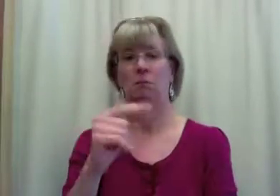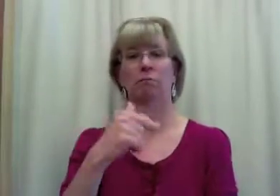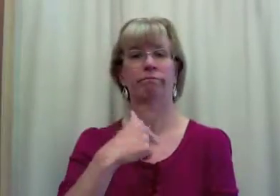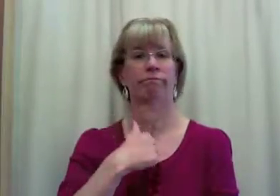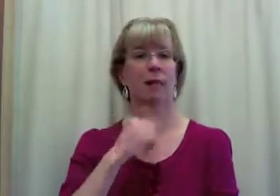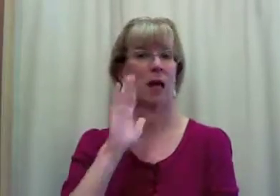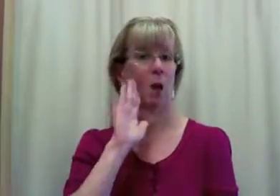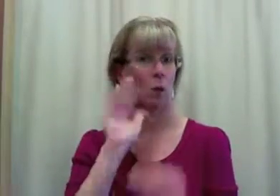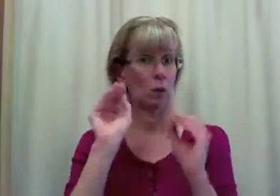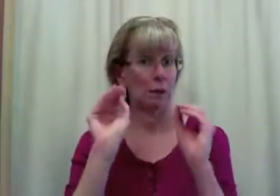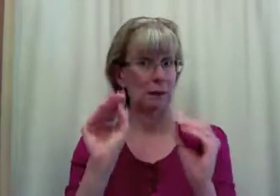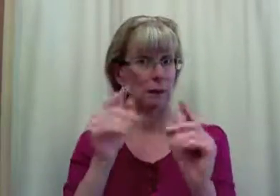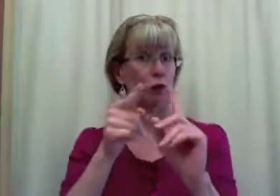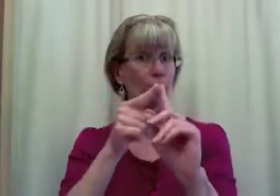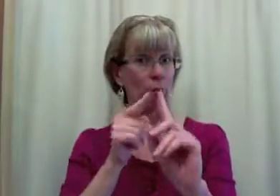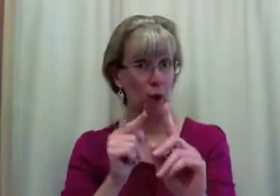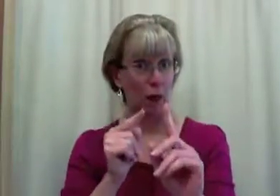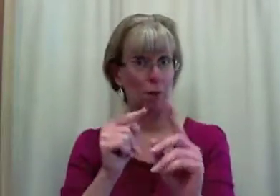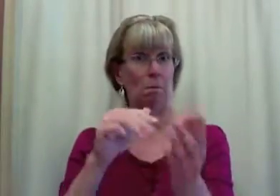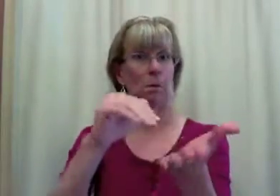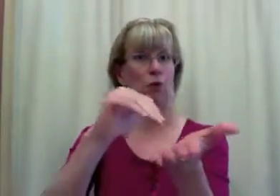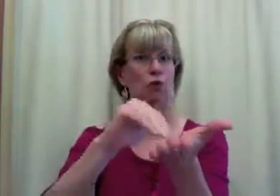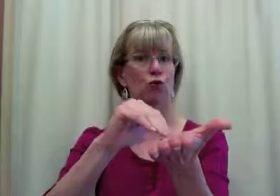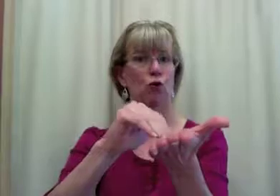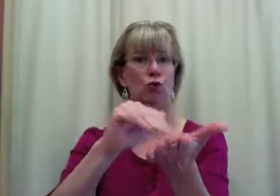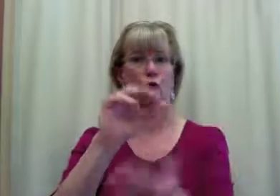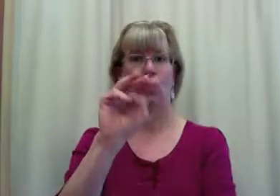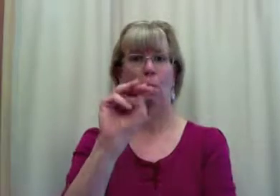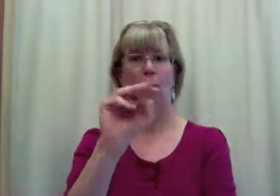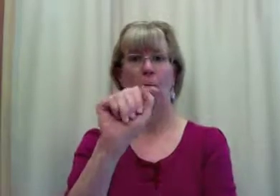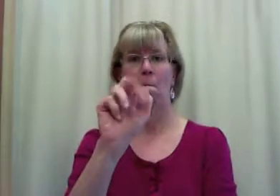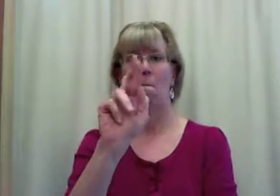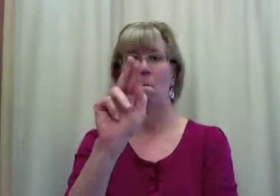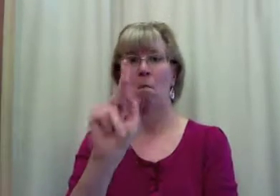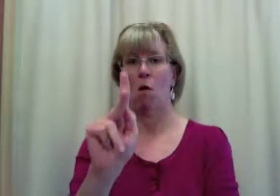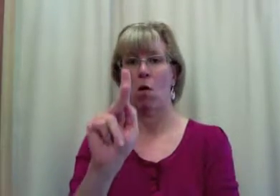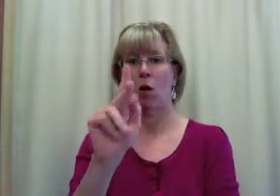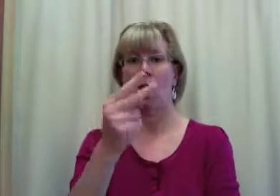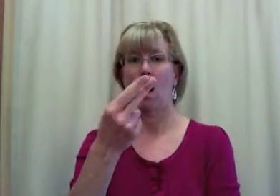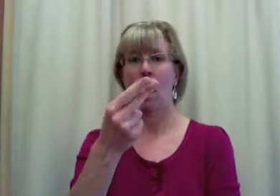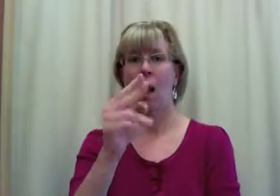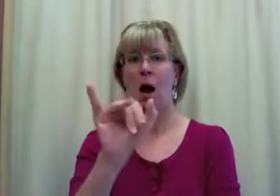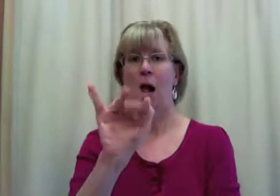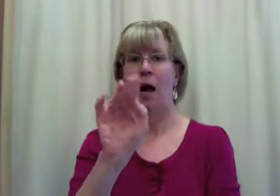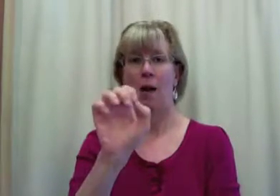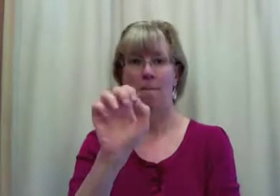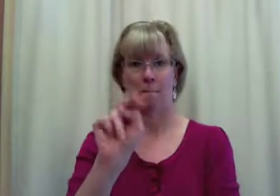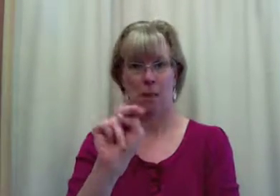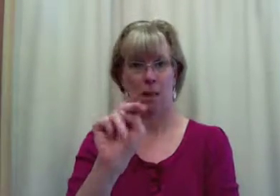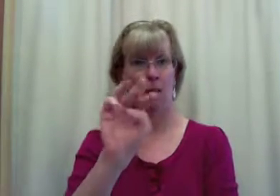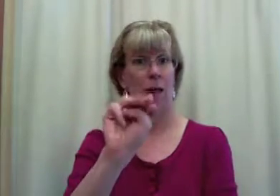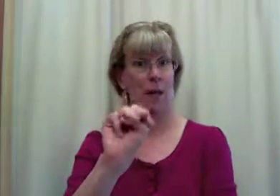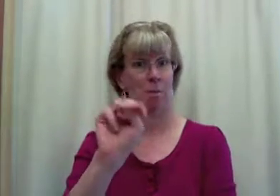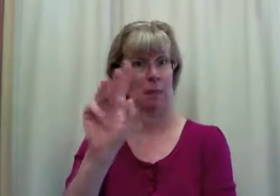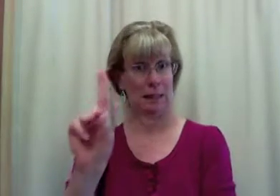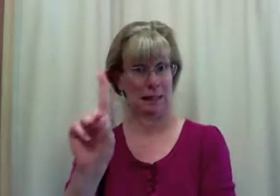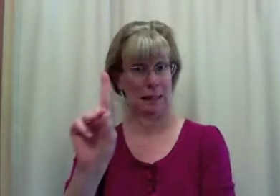I will teach from Dr. Mark Hyman, MD